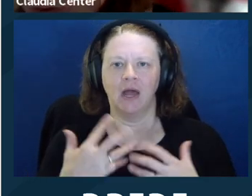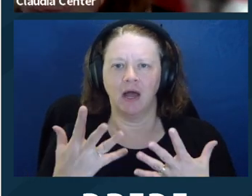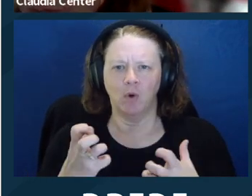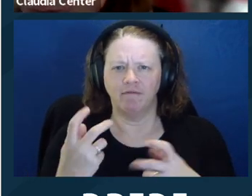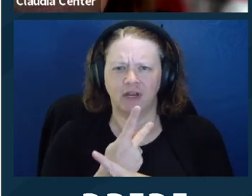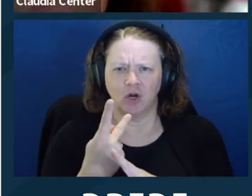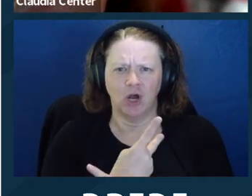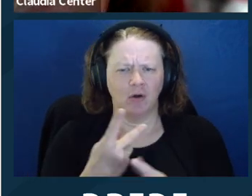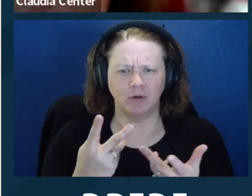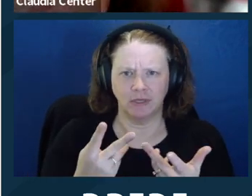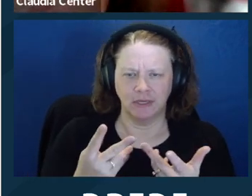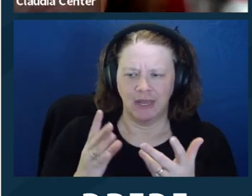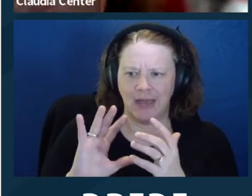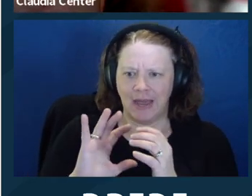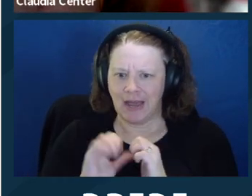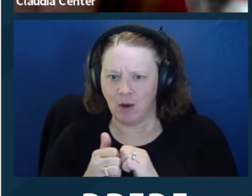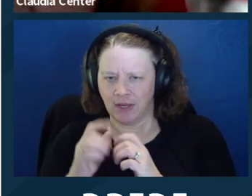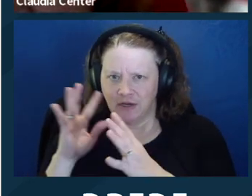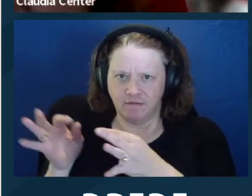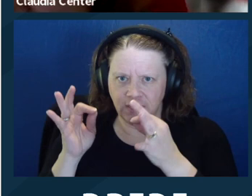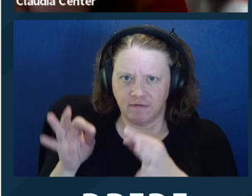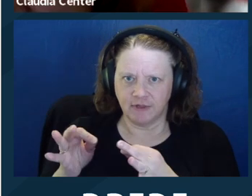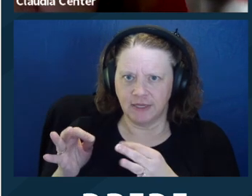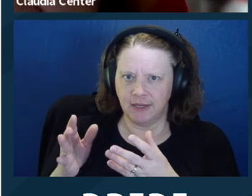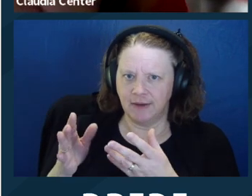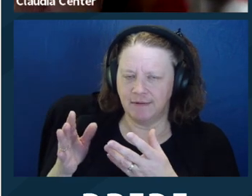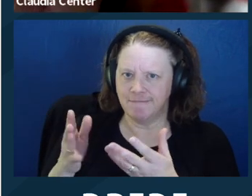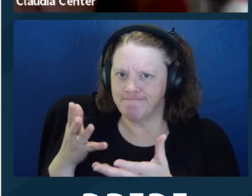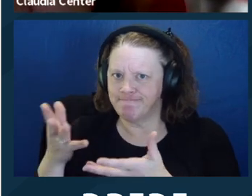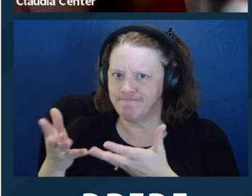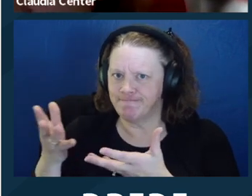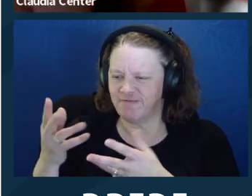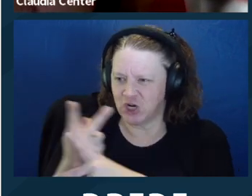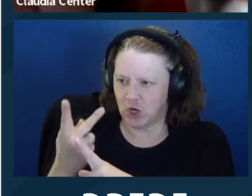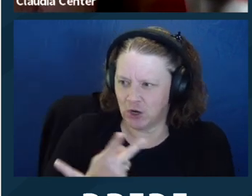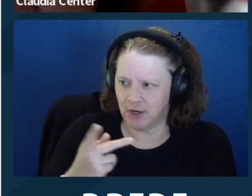to overstep. I'm wondering how to practically and more definitively determine whether a